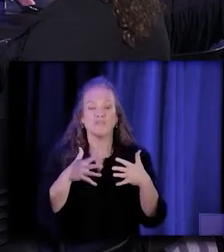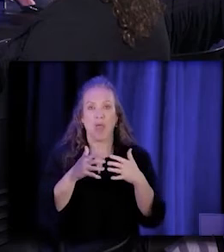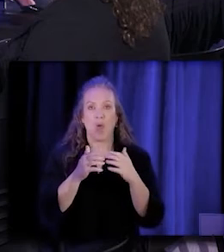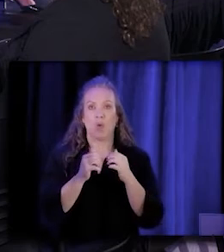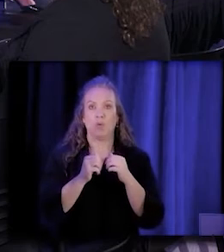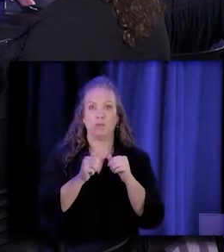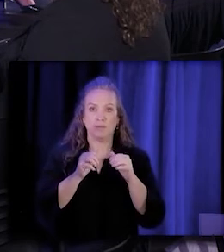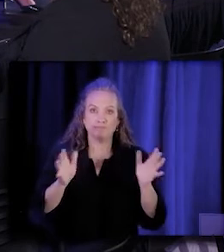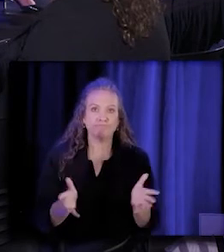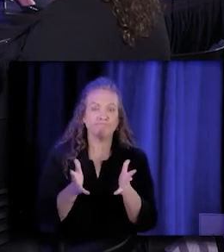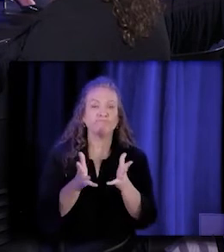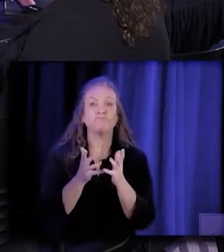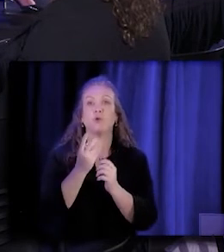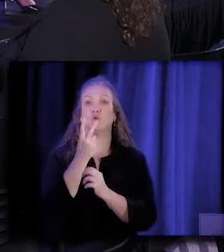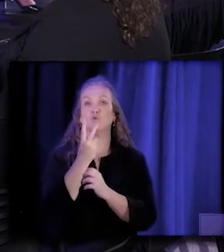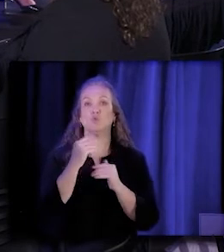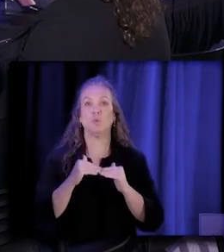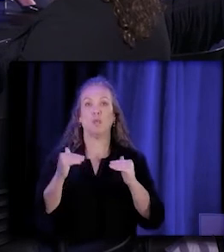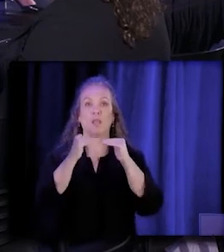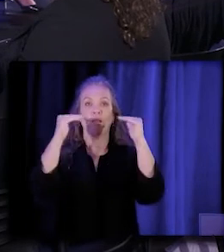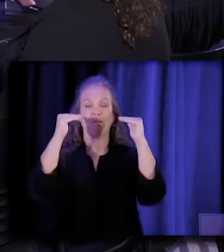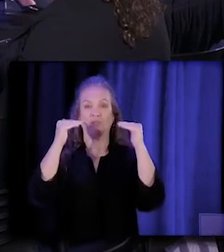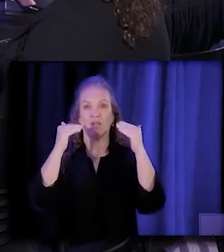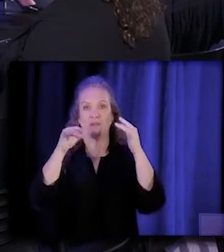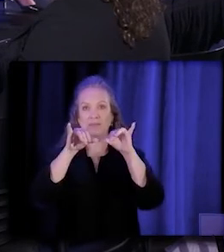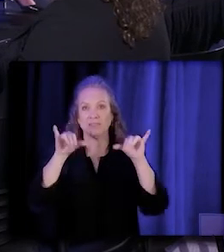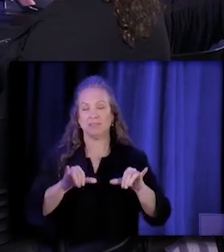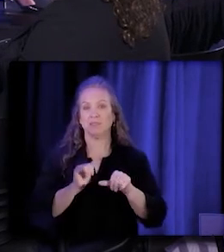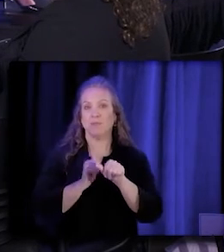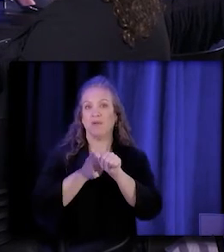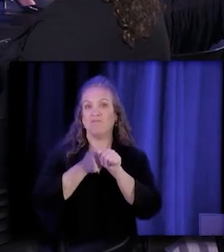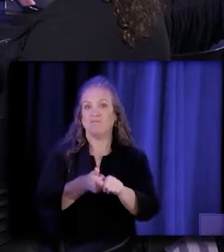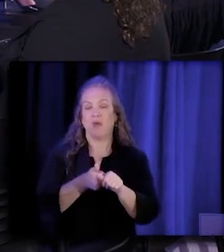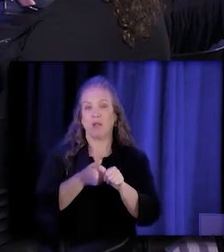Some Promotores are hesitant to pursue new job opportunities